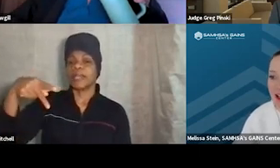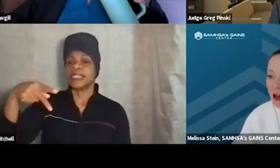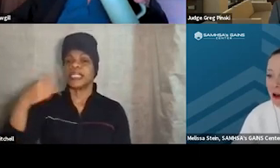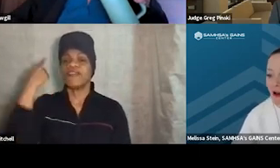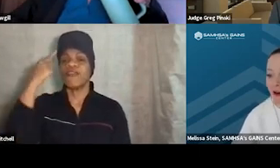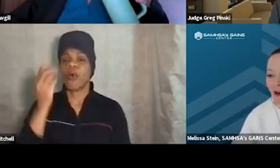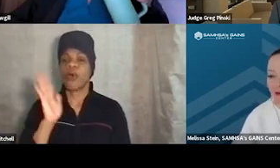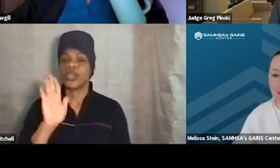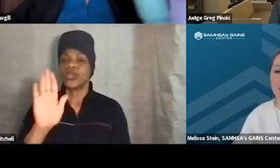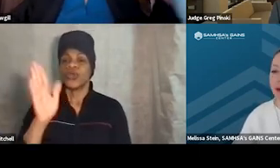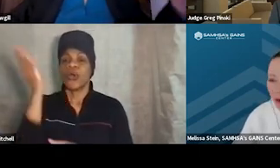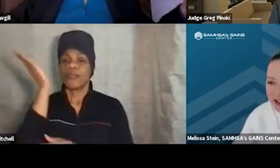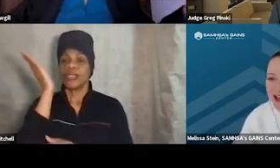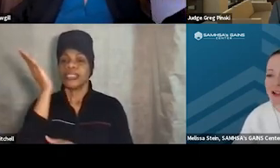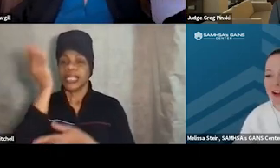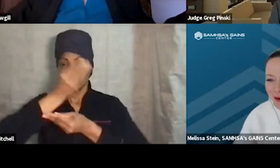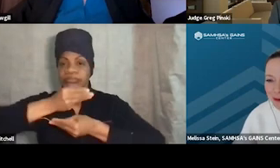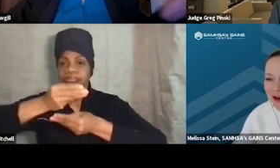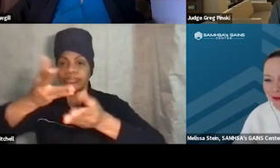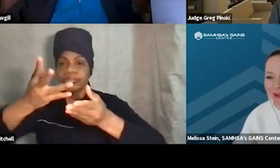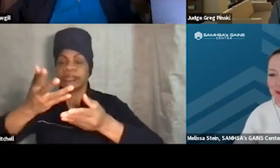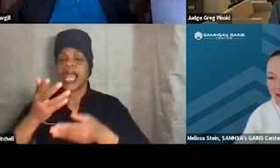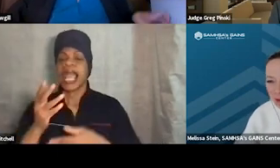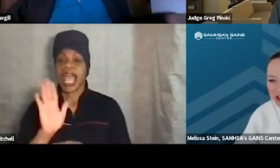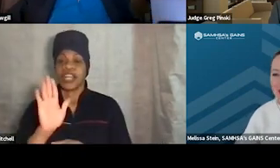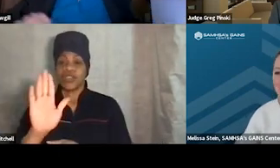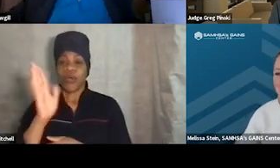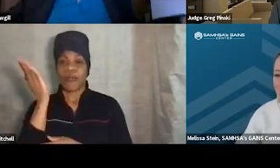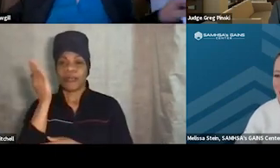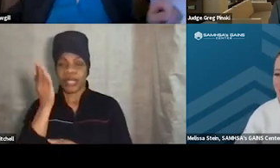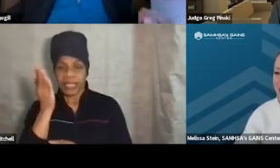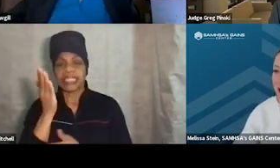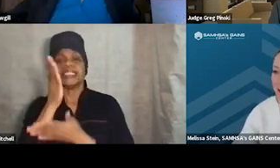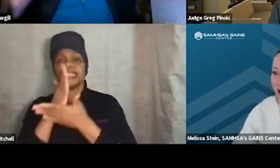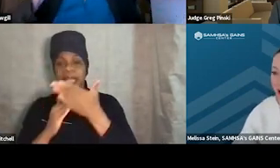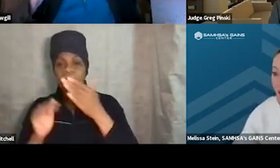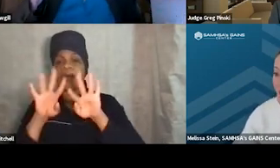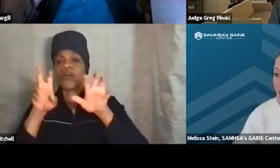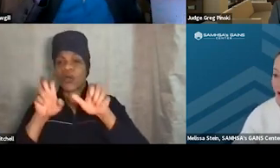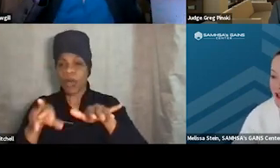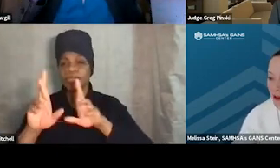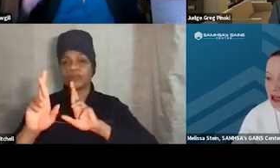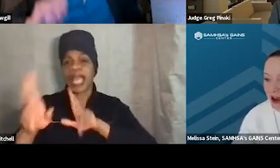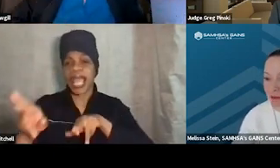And even through your presentation, I saw you answering some of the questions that were coming in, but I'm still gonna take some time